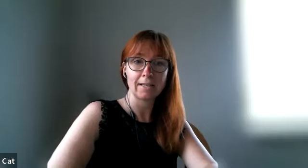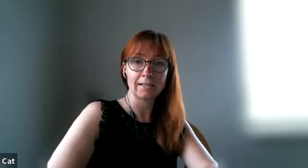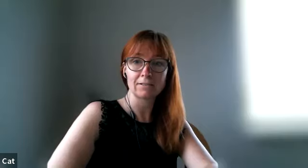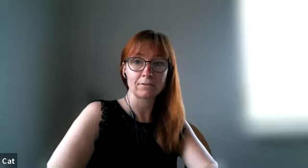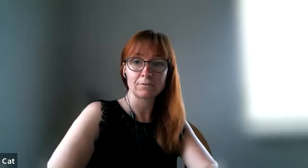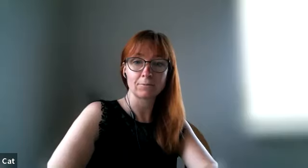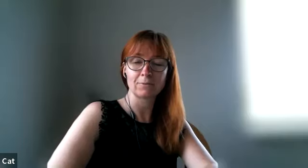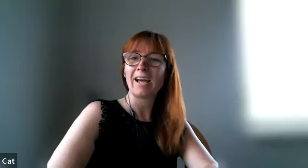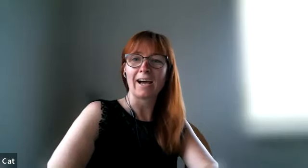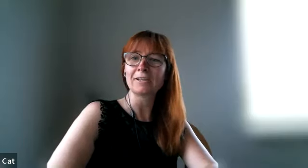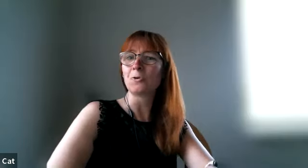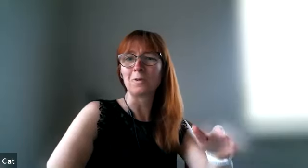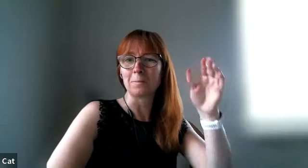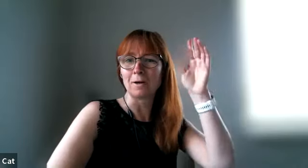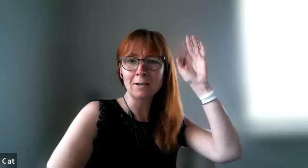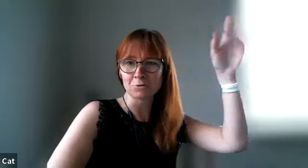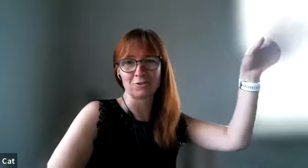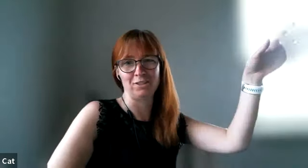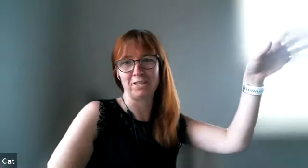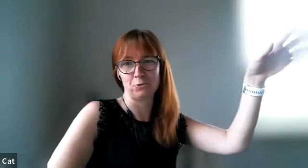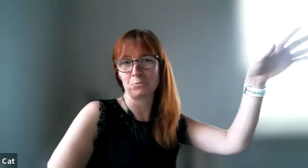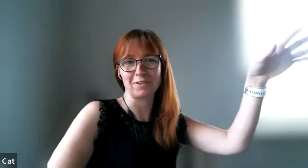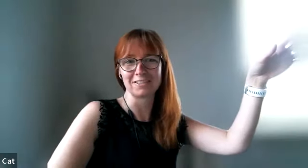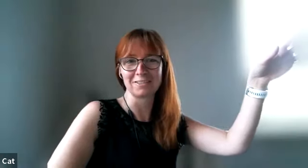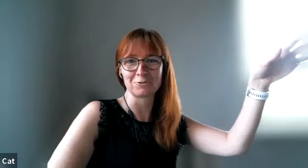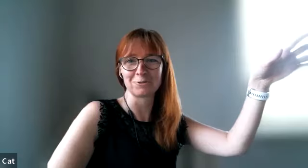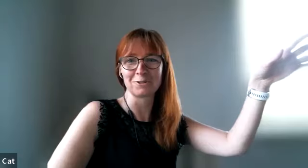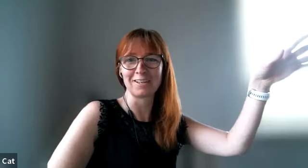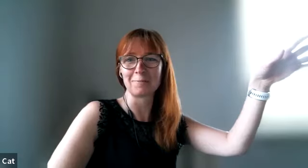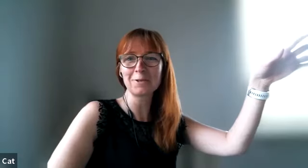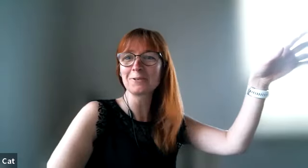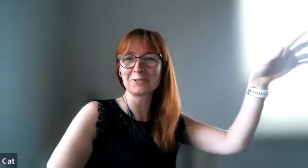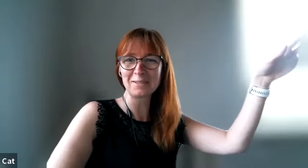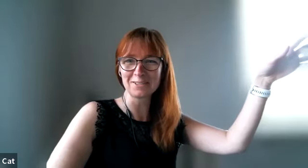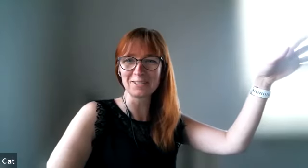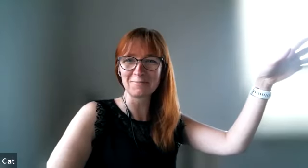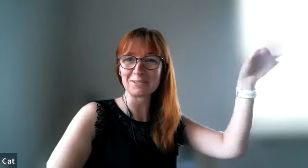ask i know my mom's love language by listening to her and i'm not going to mention it because